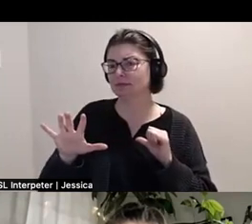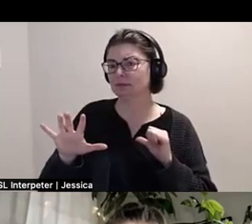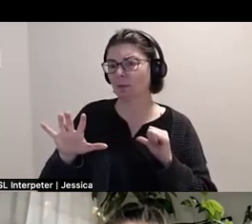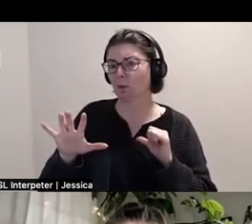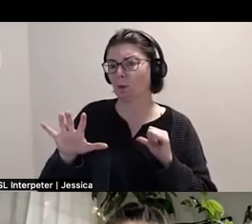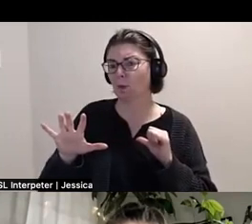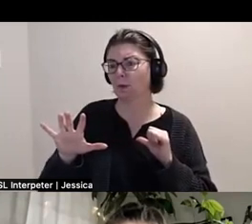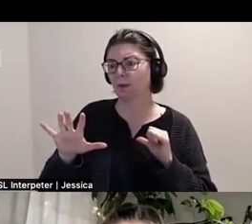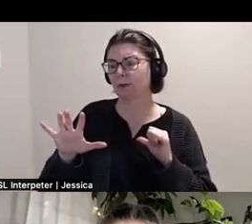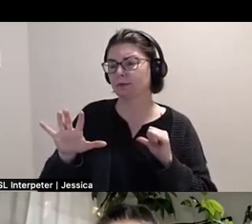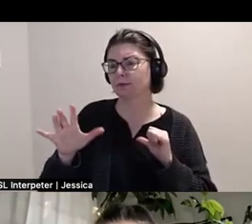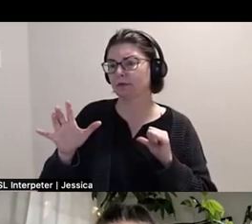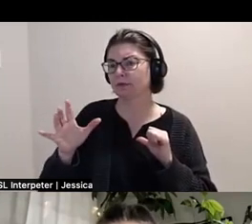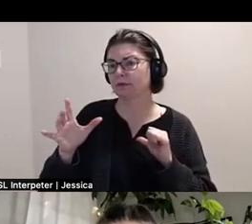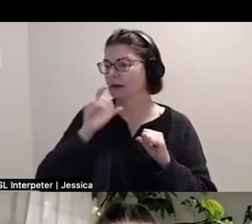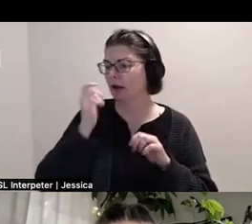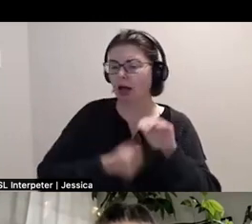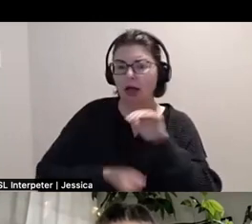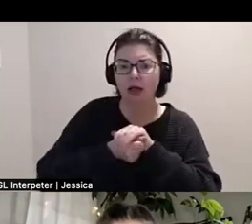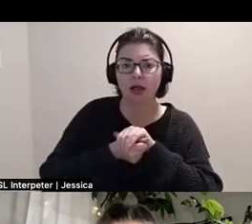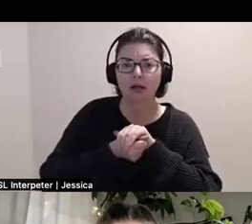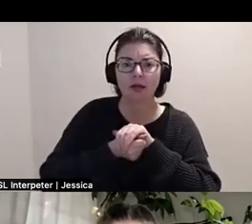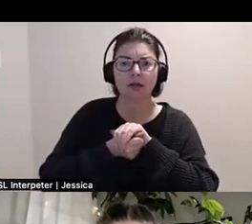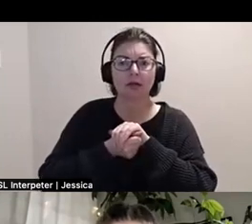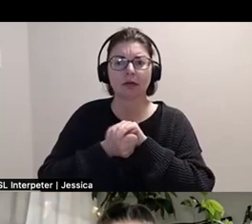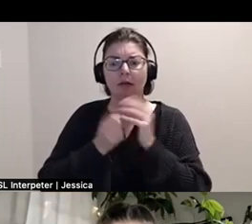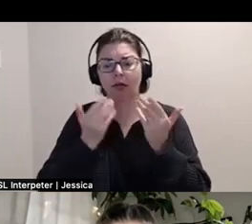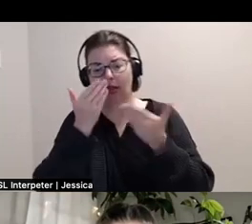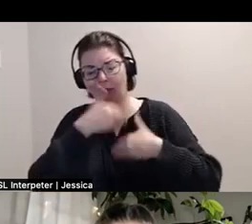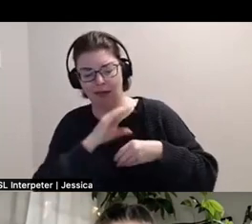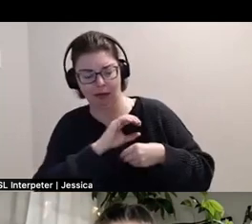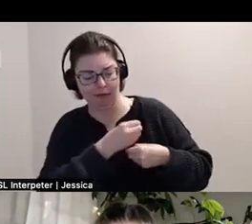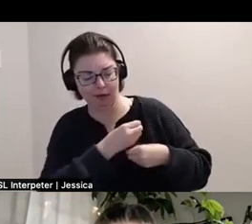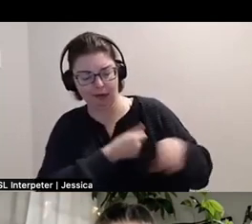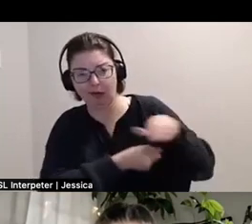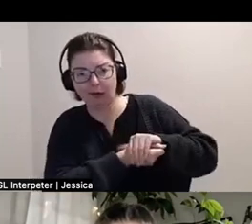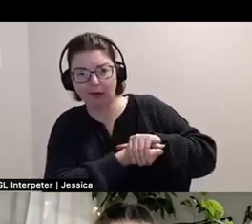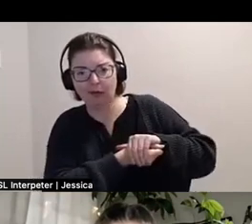Let's, have it not be hidden necessarily like behind the office. Or behind a desk.